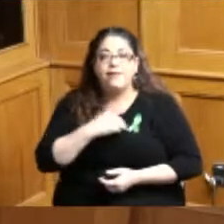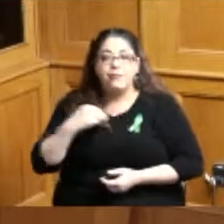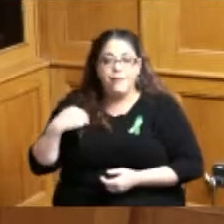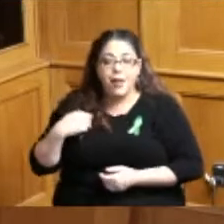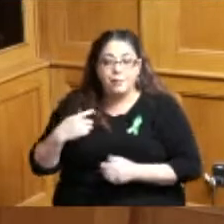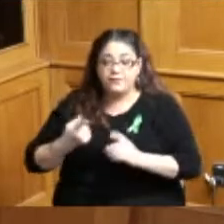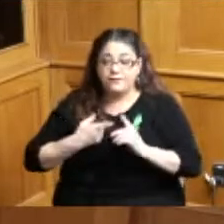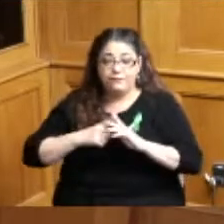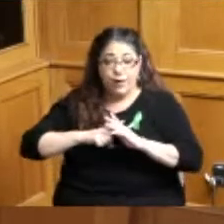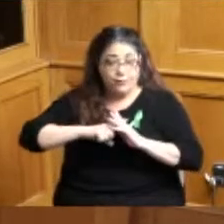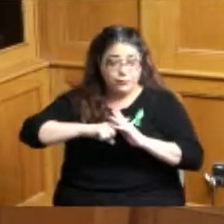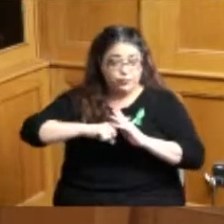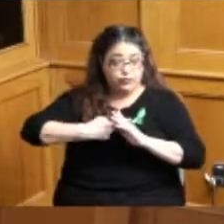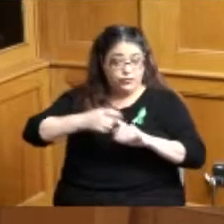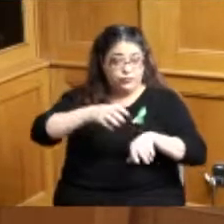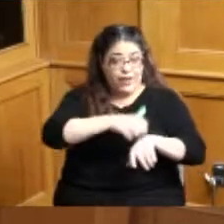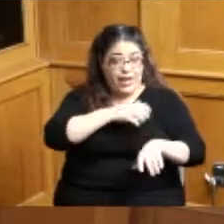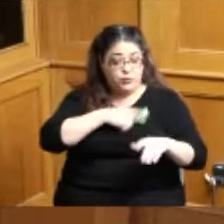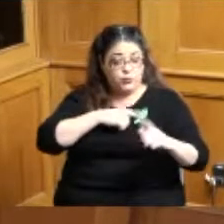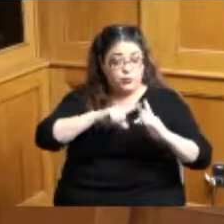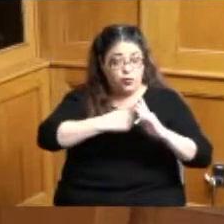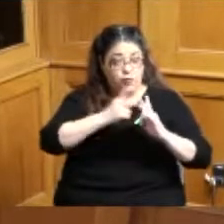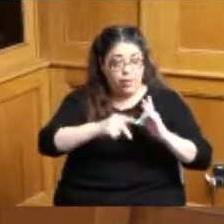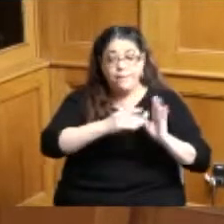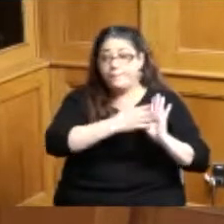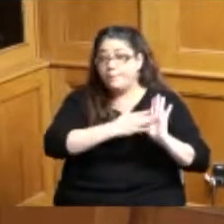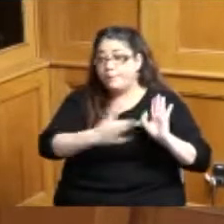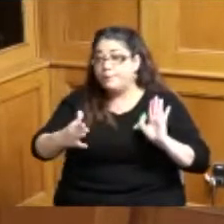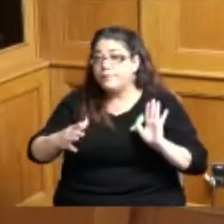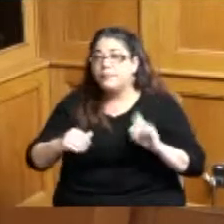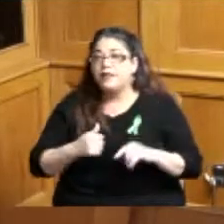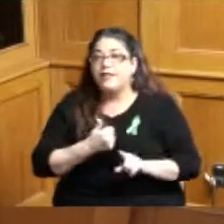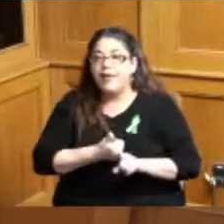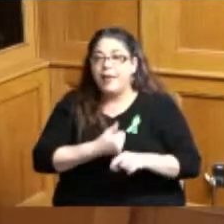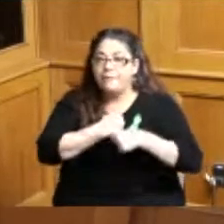members graduate and start restaurants and create business all over the county